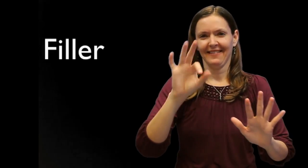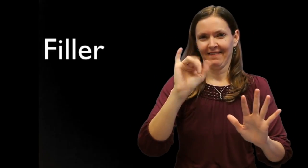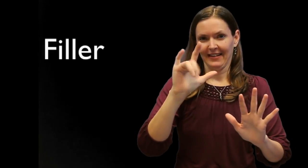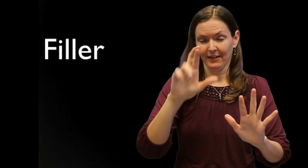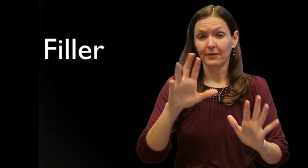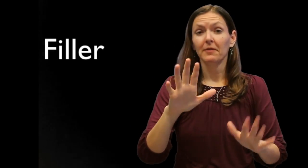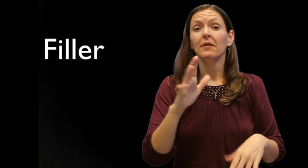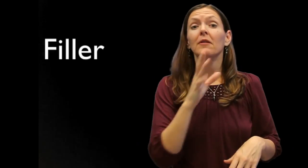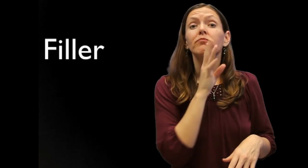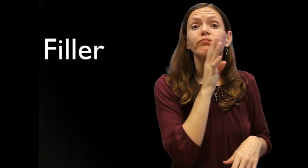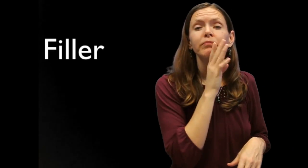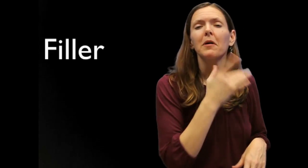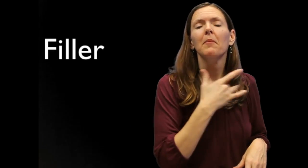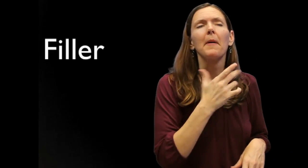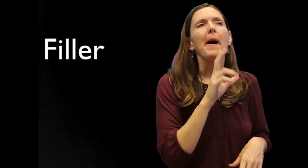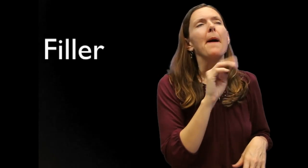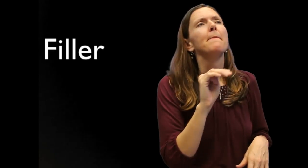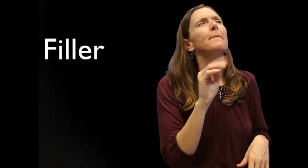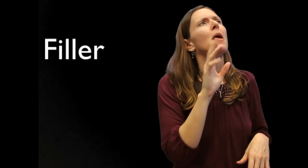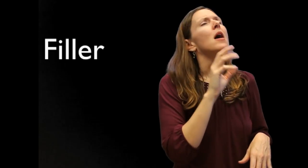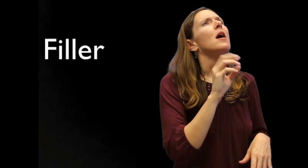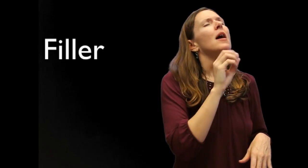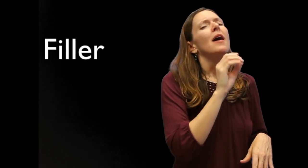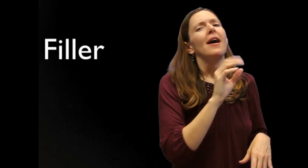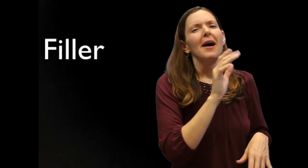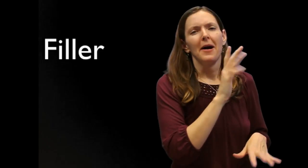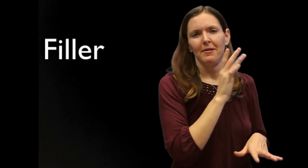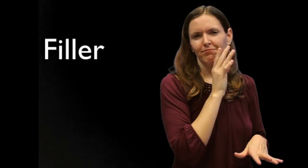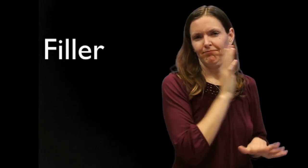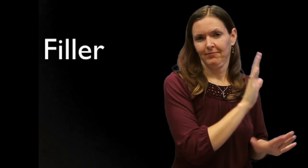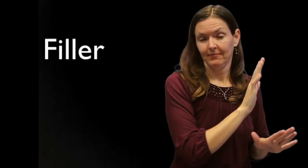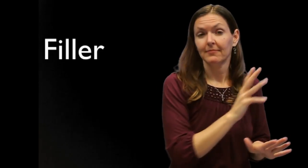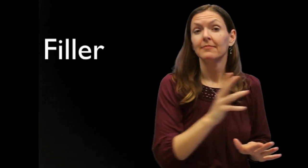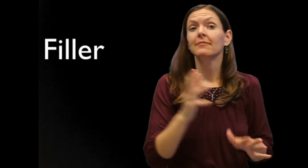"Fillers" happen in spoken languages too- speakers say, "umm...", "uhhh"... etc.